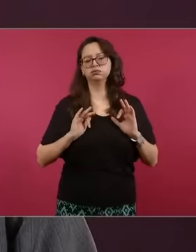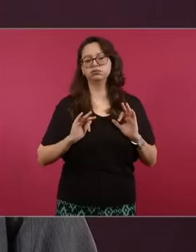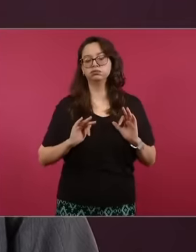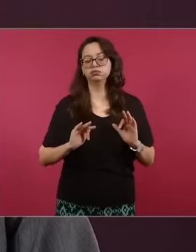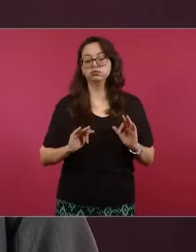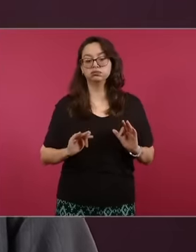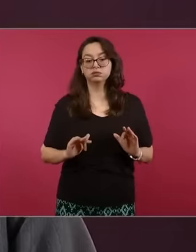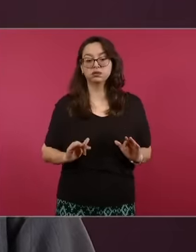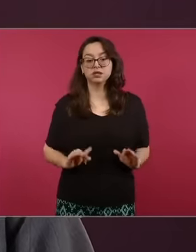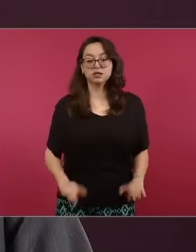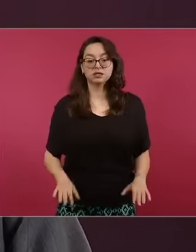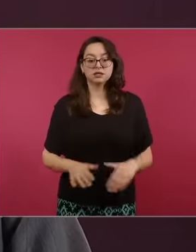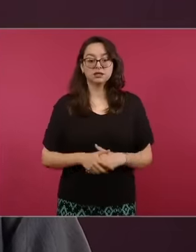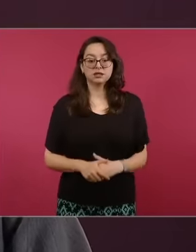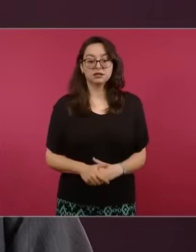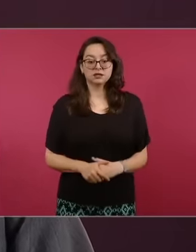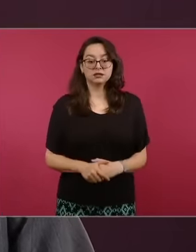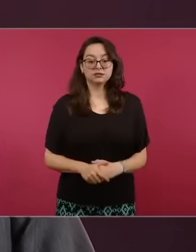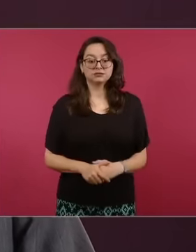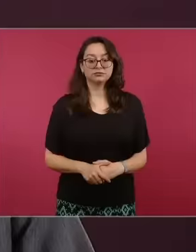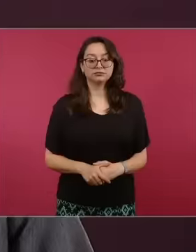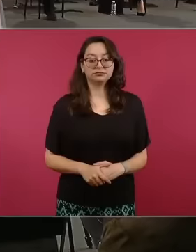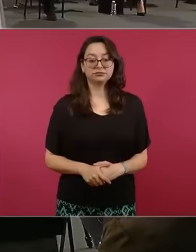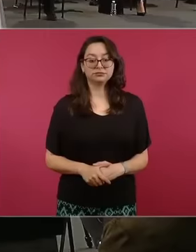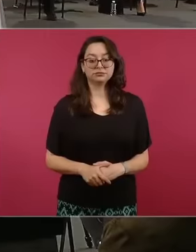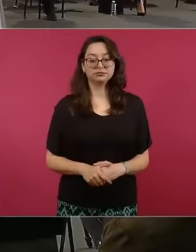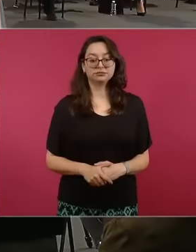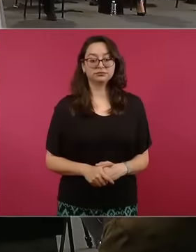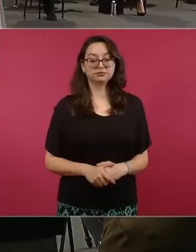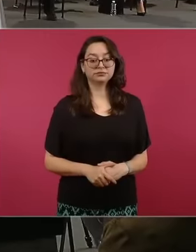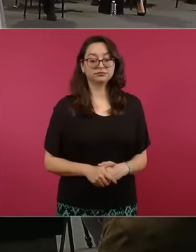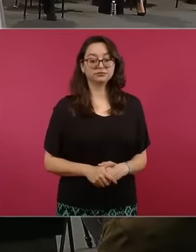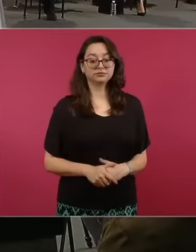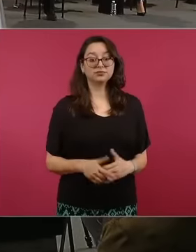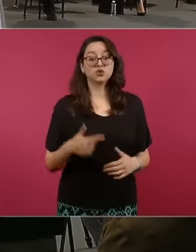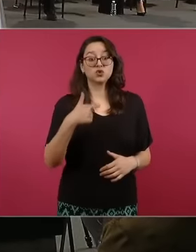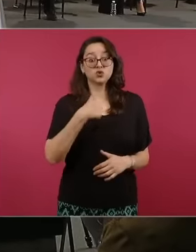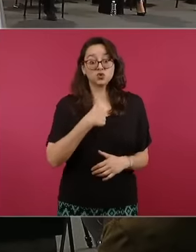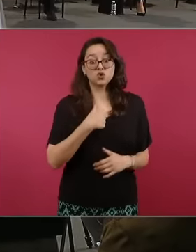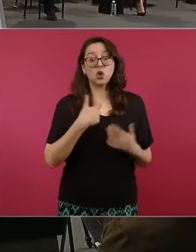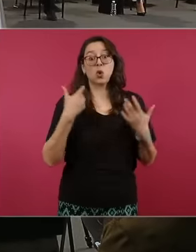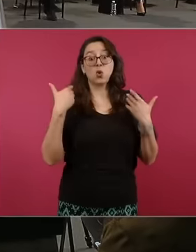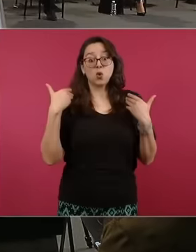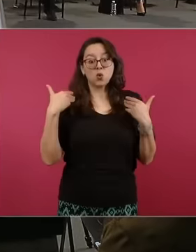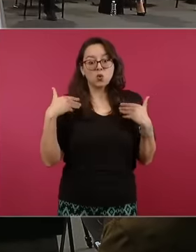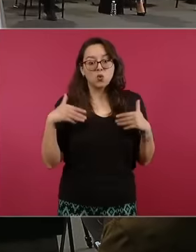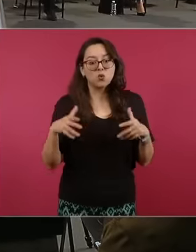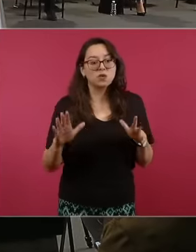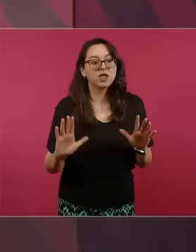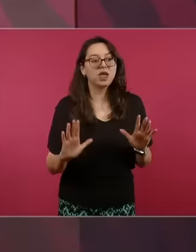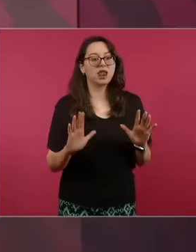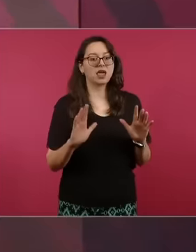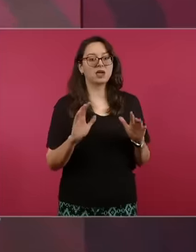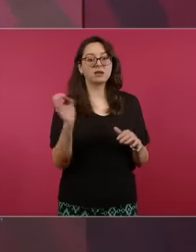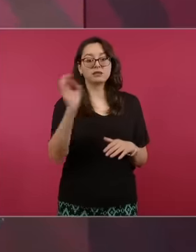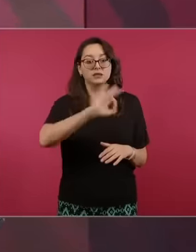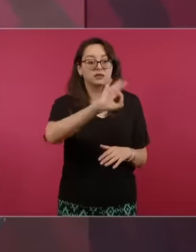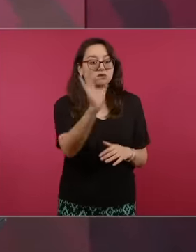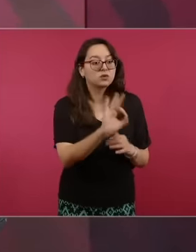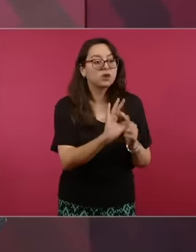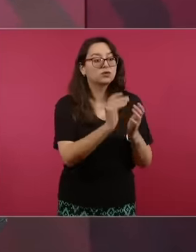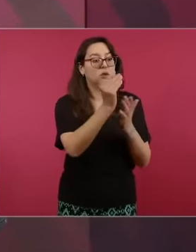if you imagine the suspicion I was going to